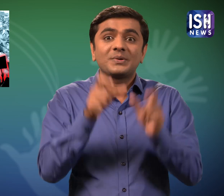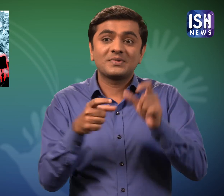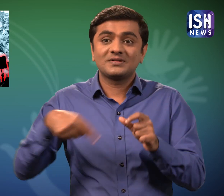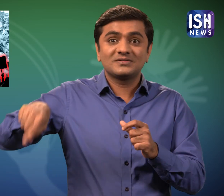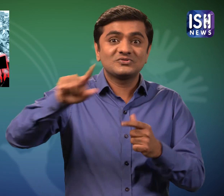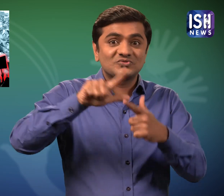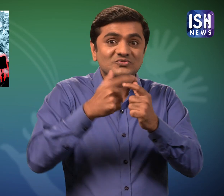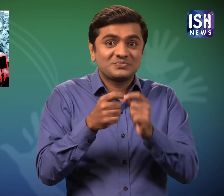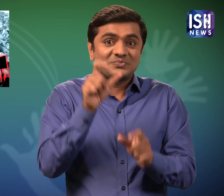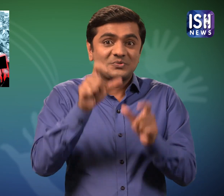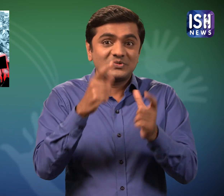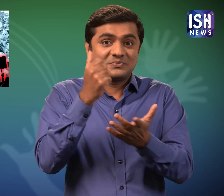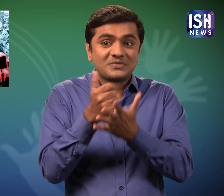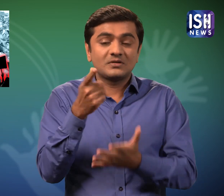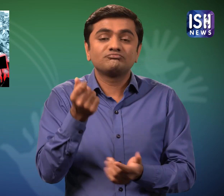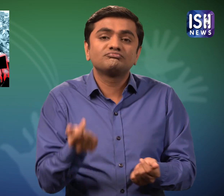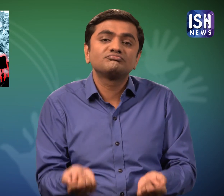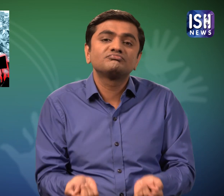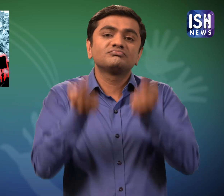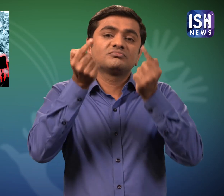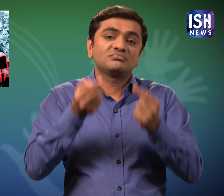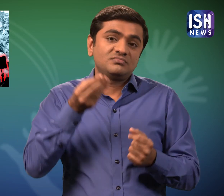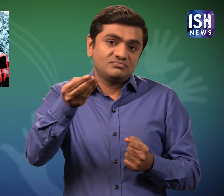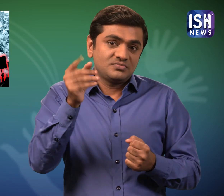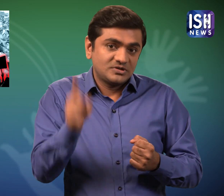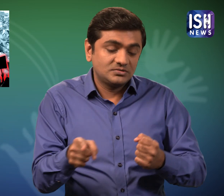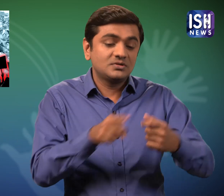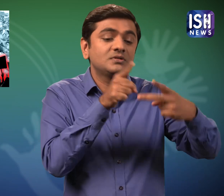The unions spoke about points such as increase in salary,